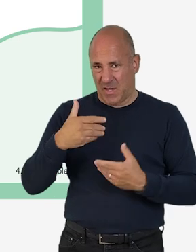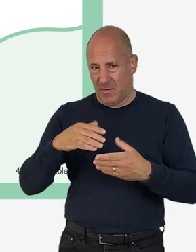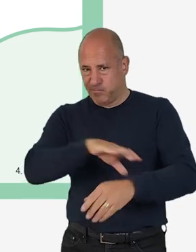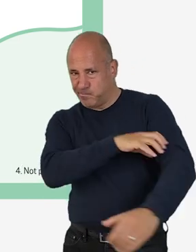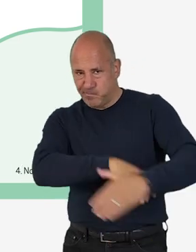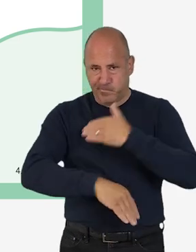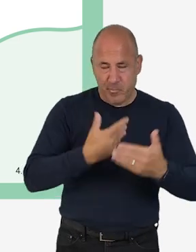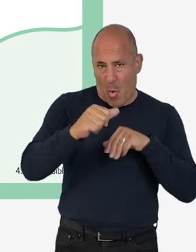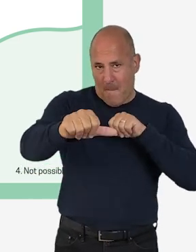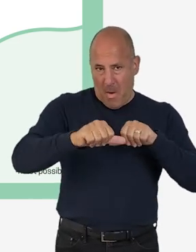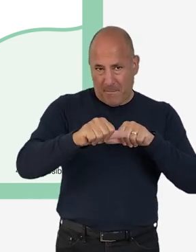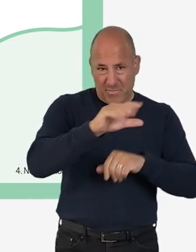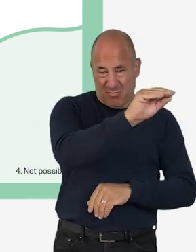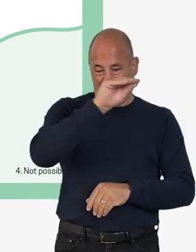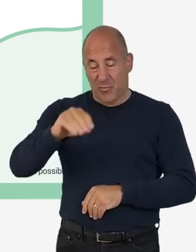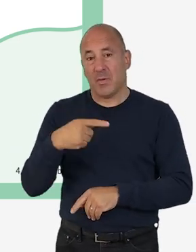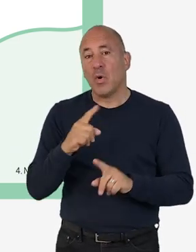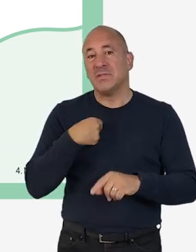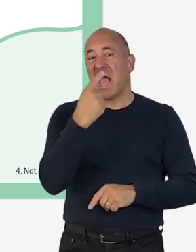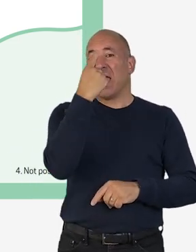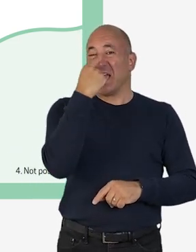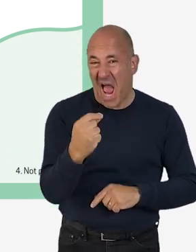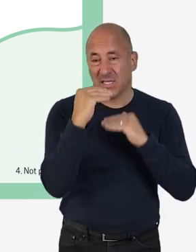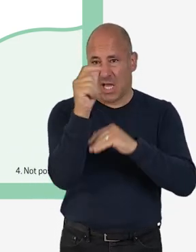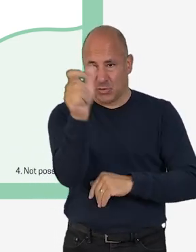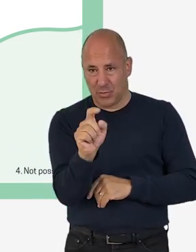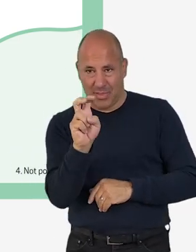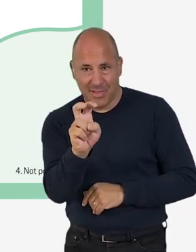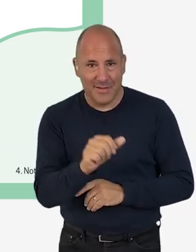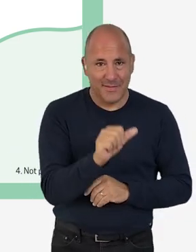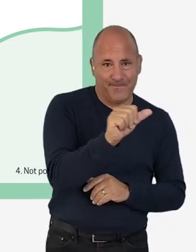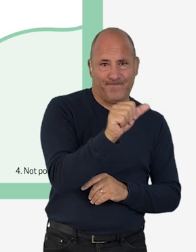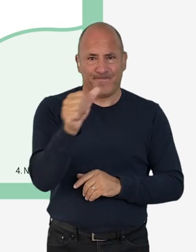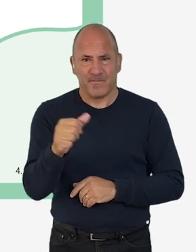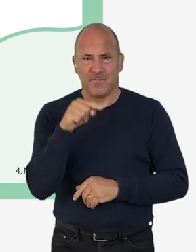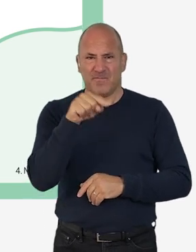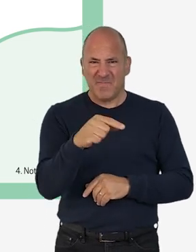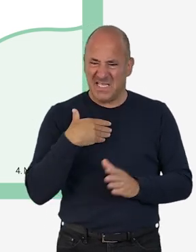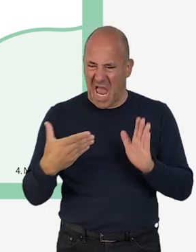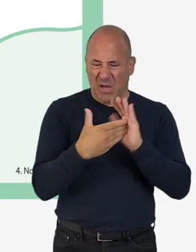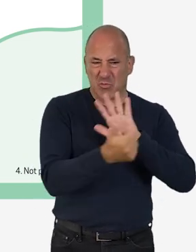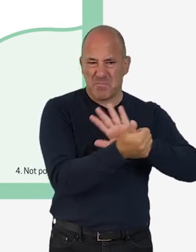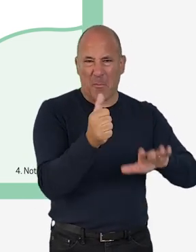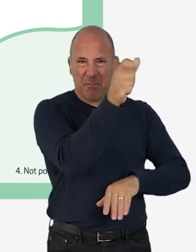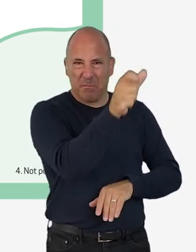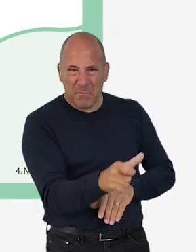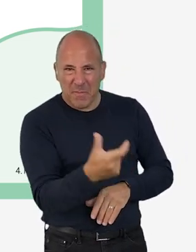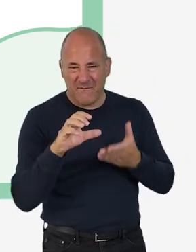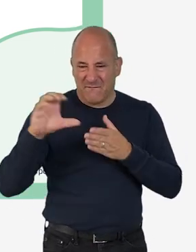or in the short term, write it in the area, "I can do." If the solution or action requires extra expertise,